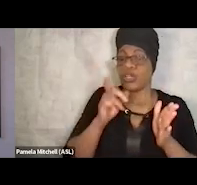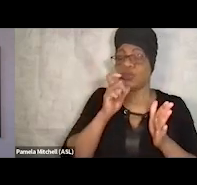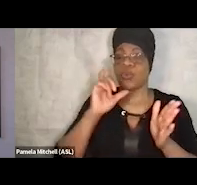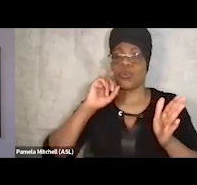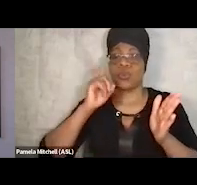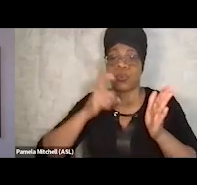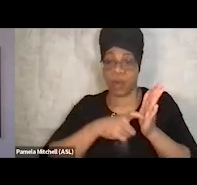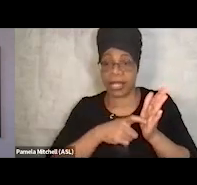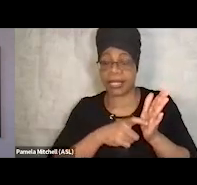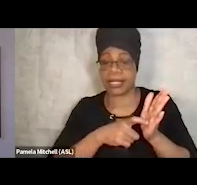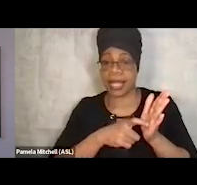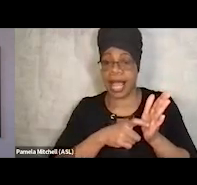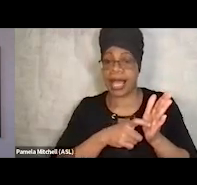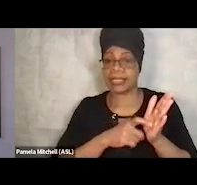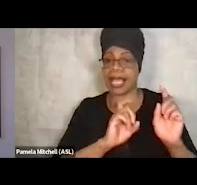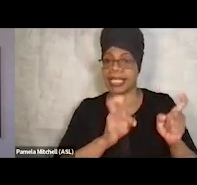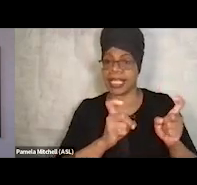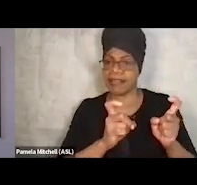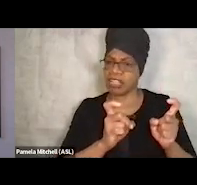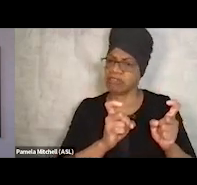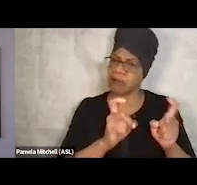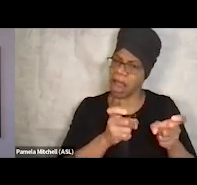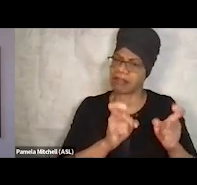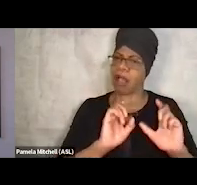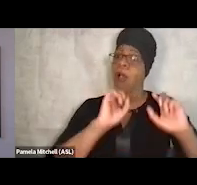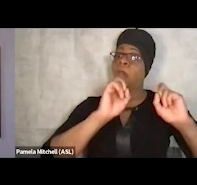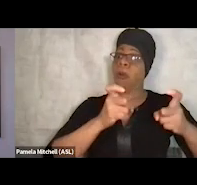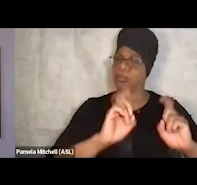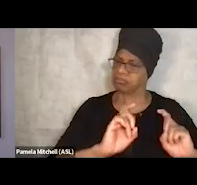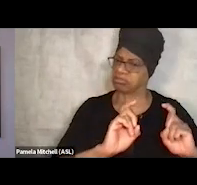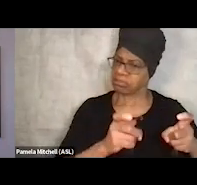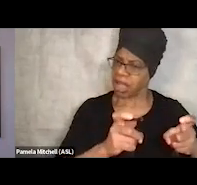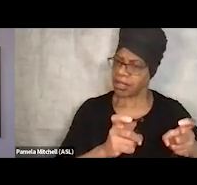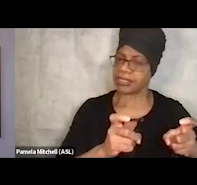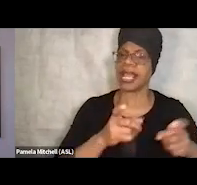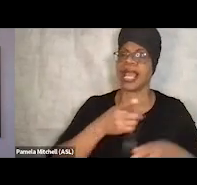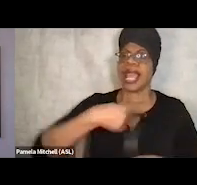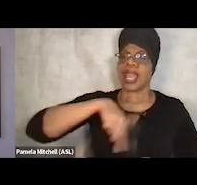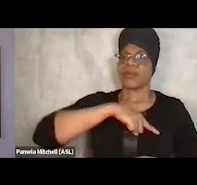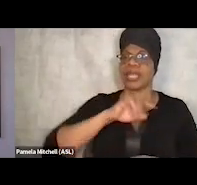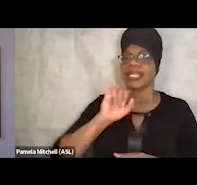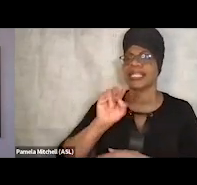and, you know, given small grants. And we were the only Indiana organization